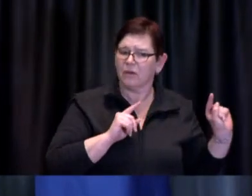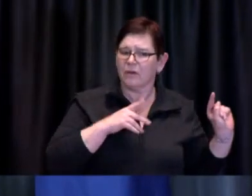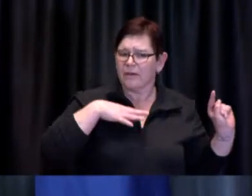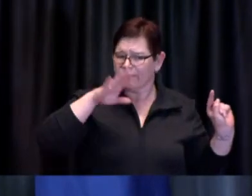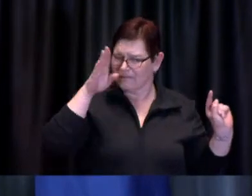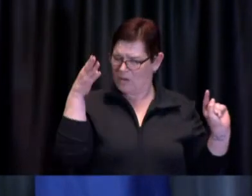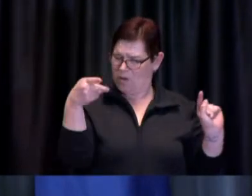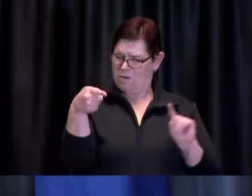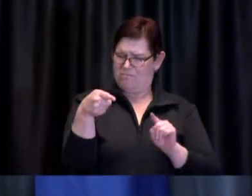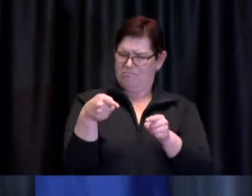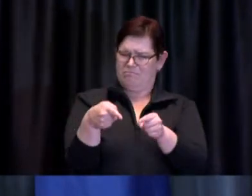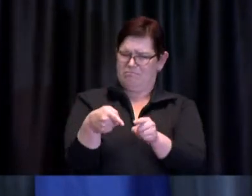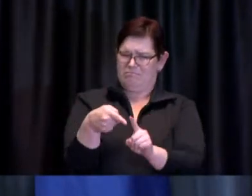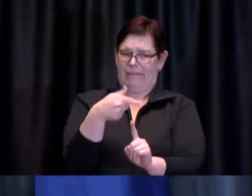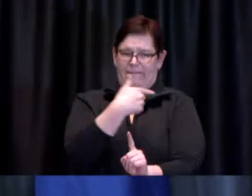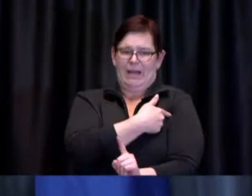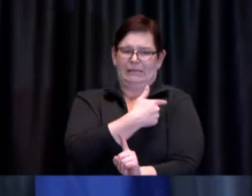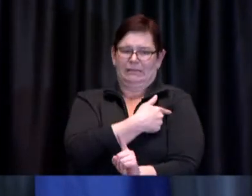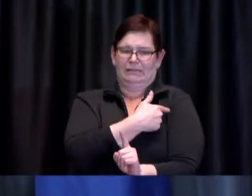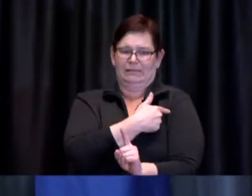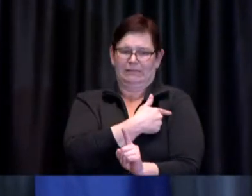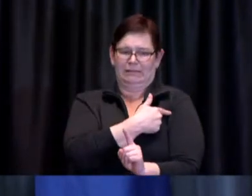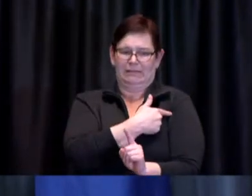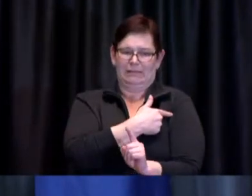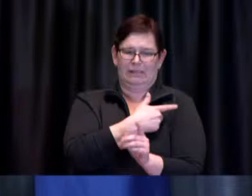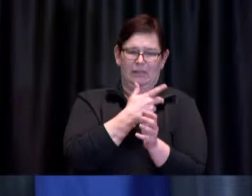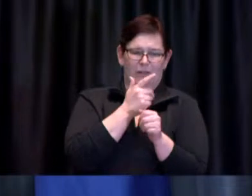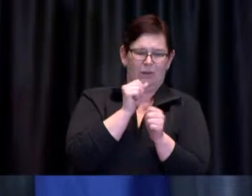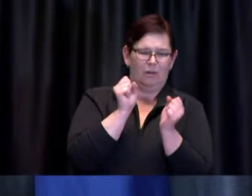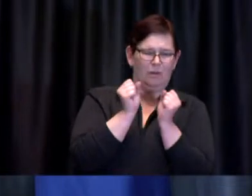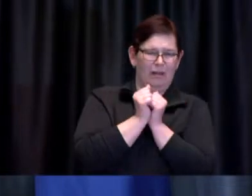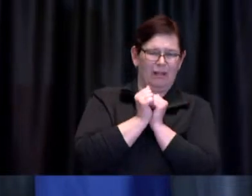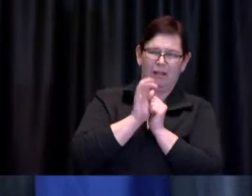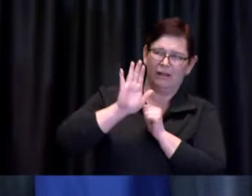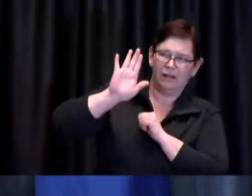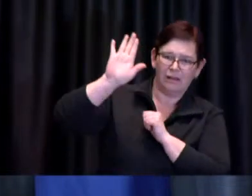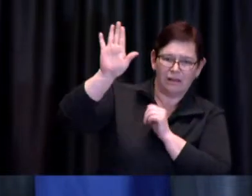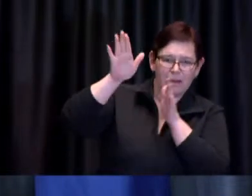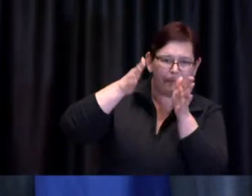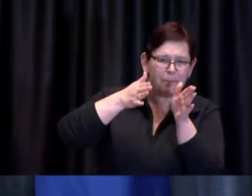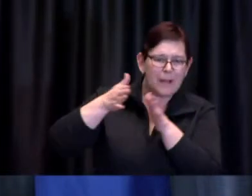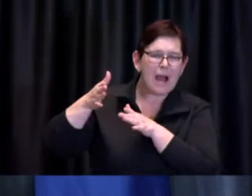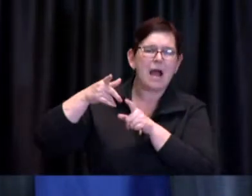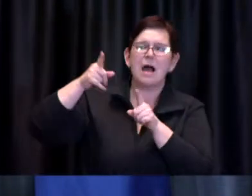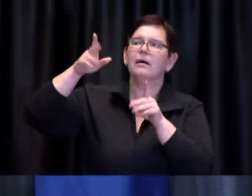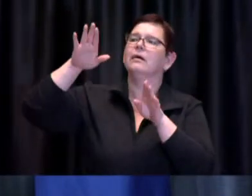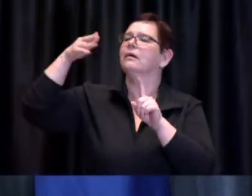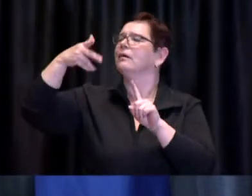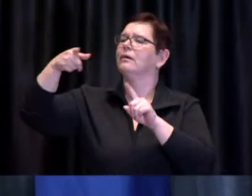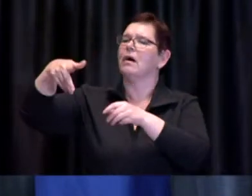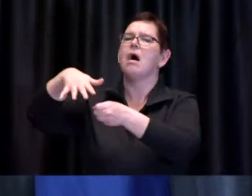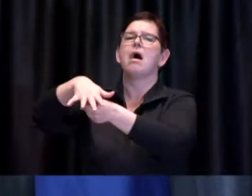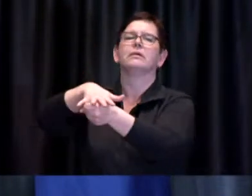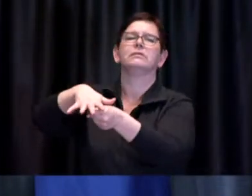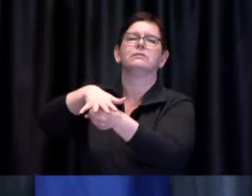in concert with the provincial plan on certain hot spot areas within our city where we know a goodly